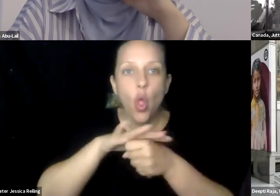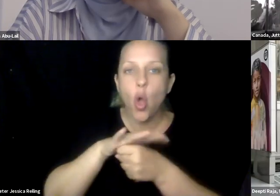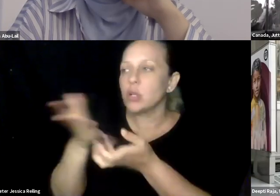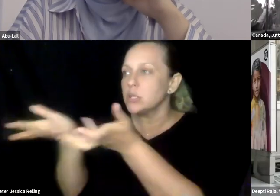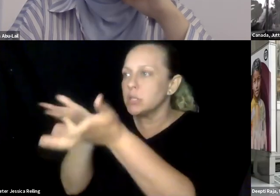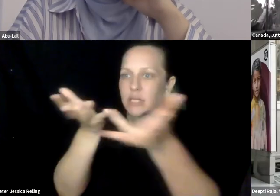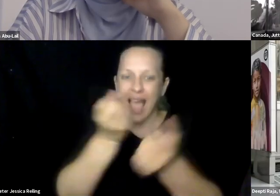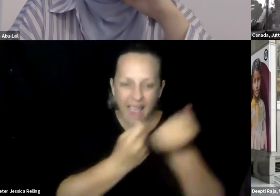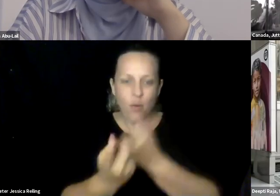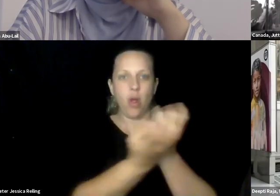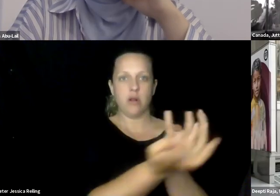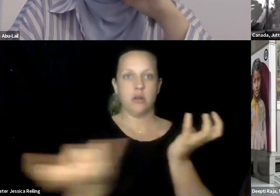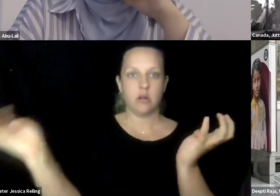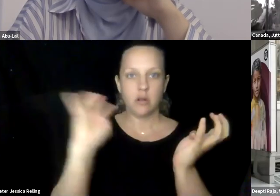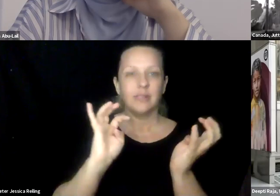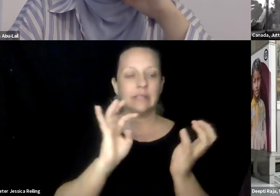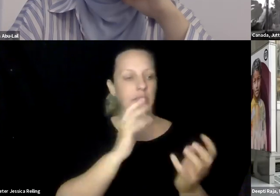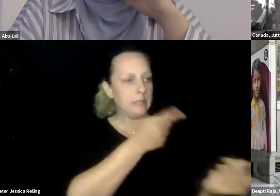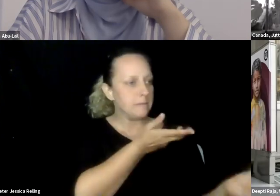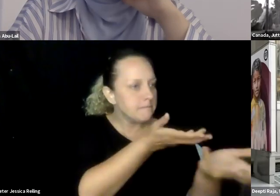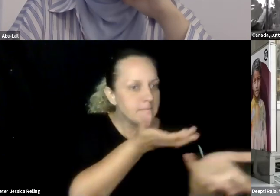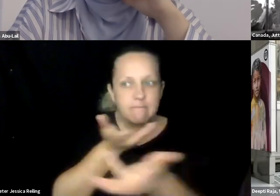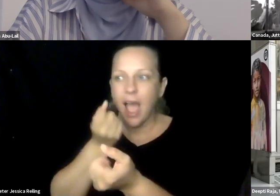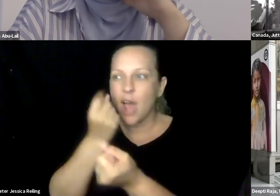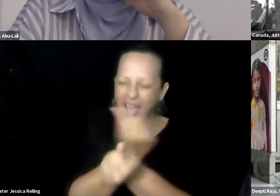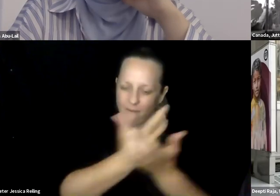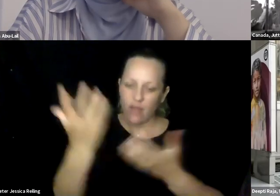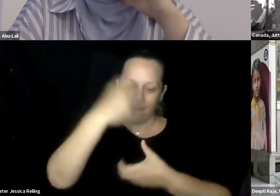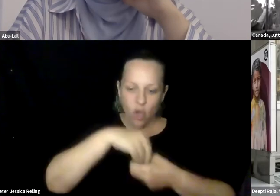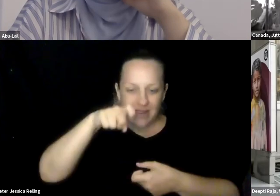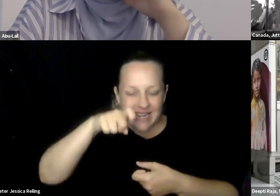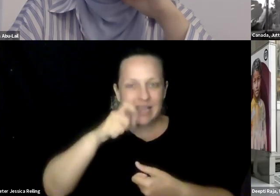caregivers, organizations of persons with disabilities.